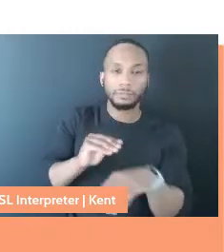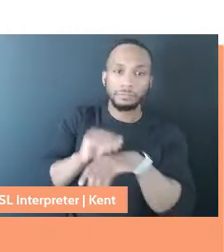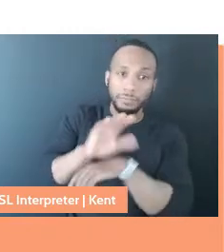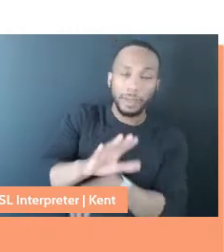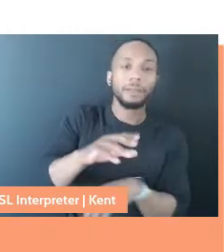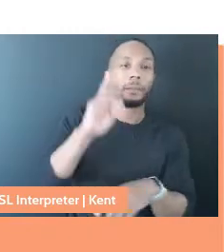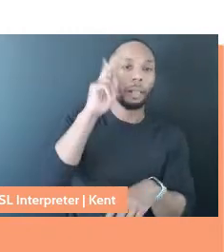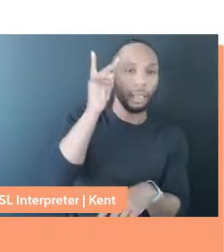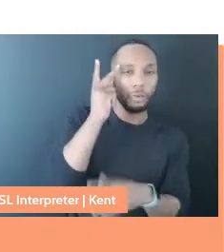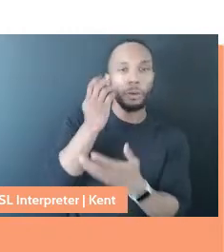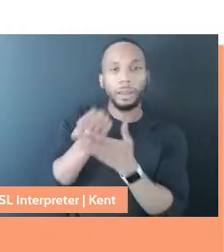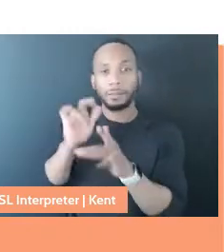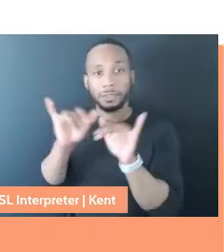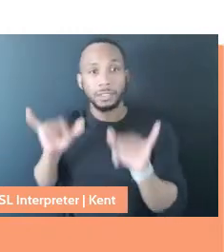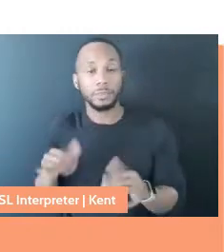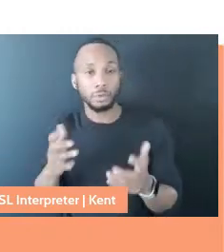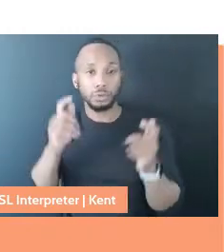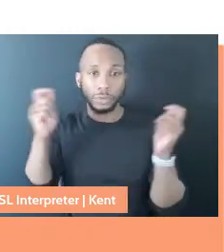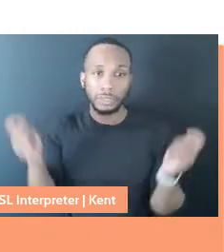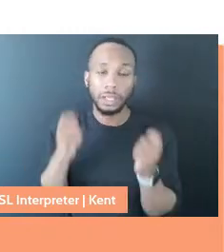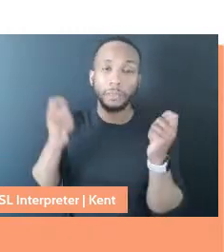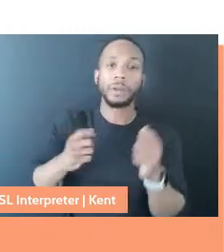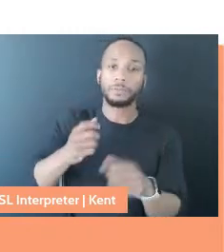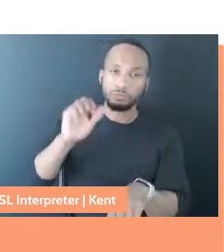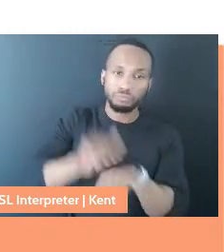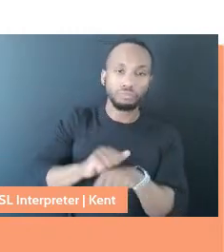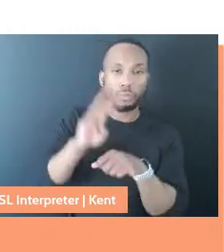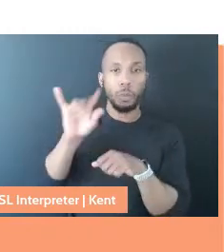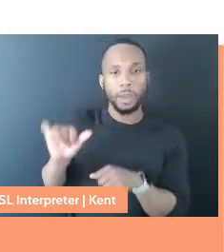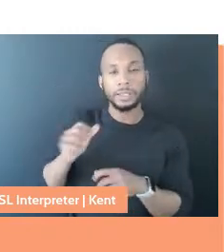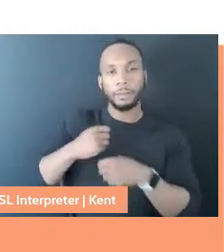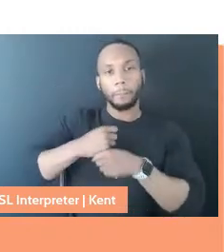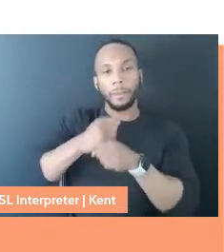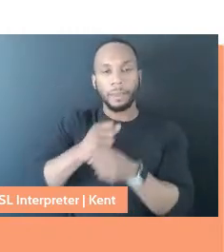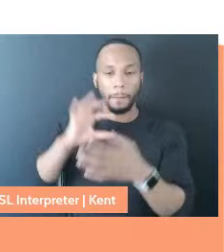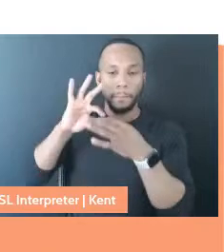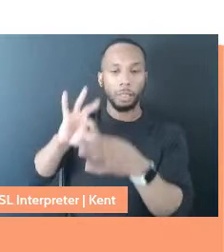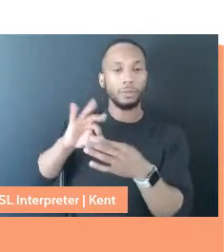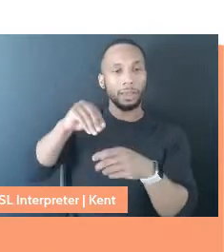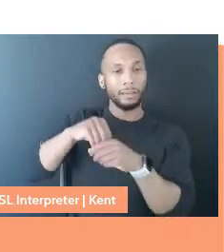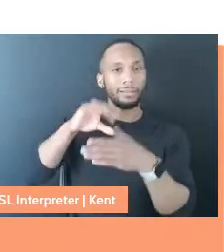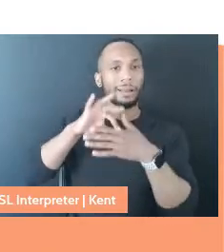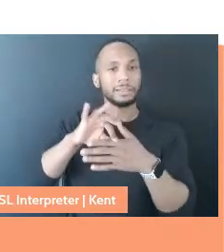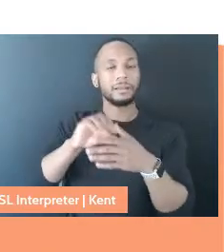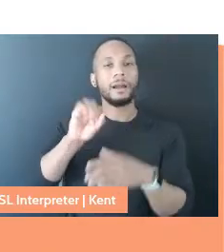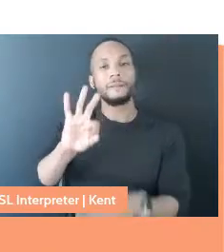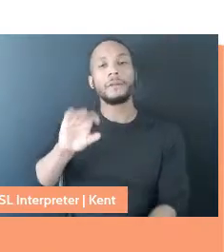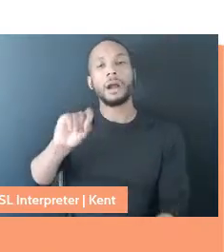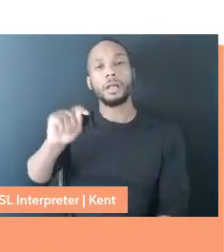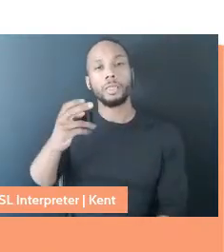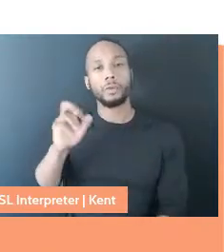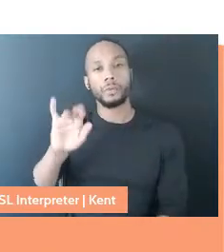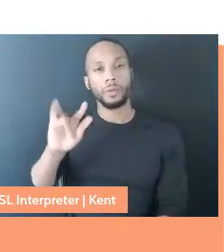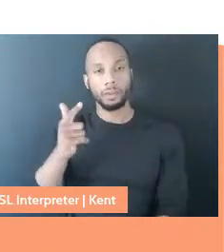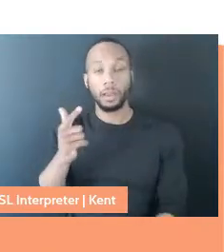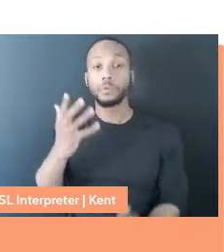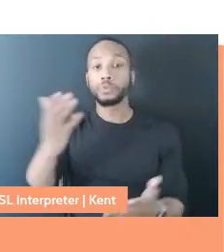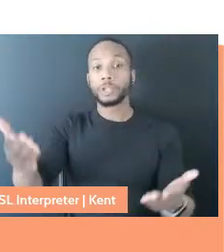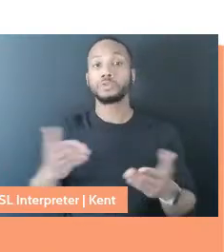and we wanted to celebrate concrete ways of creating belonging in the context of othering. I'm going to introduce our panel and then we'll get right into it.